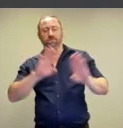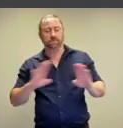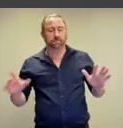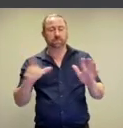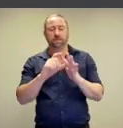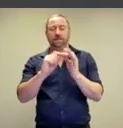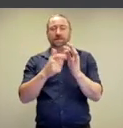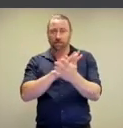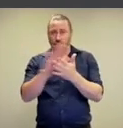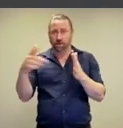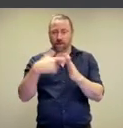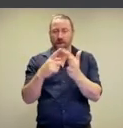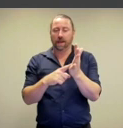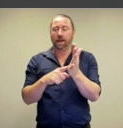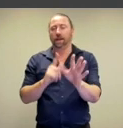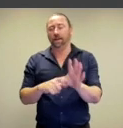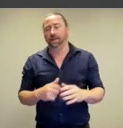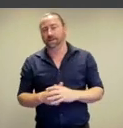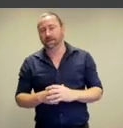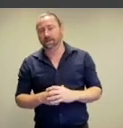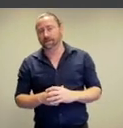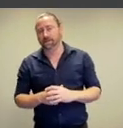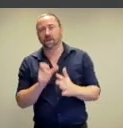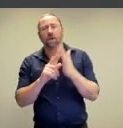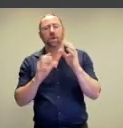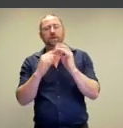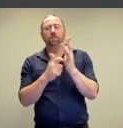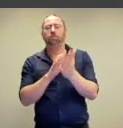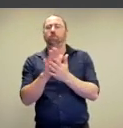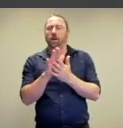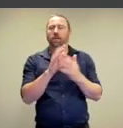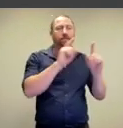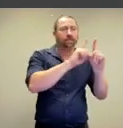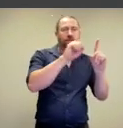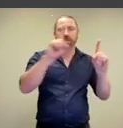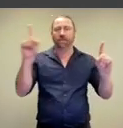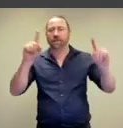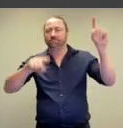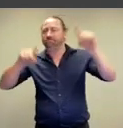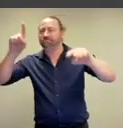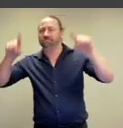typology by Deborah Kelly.